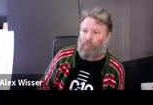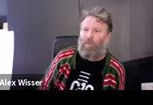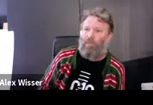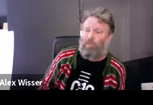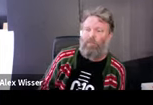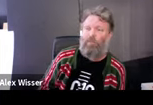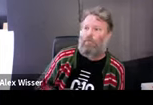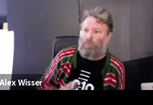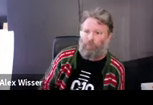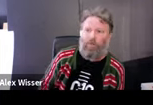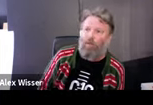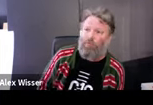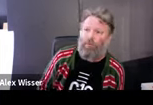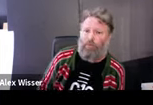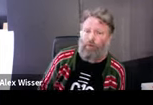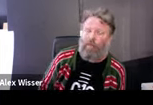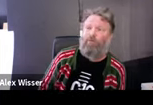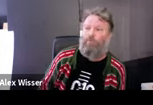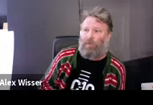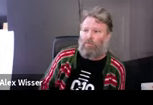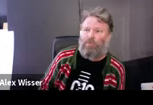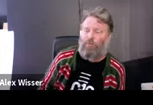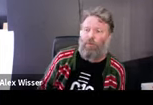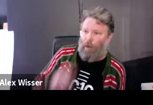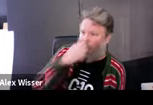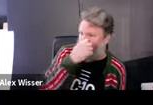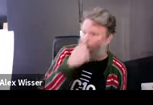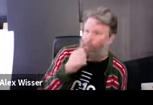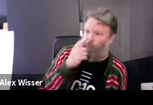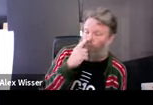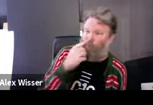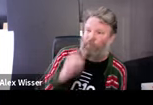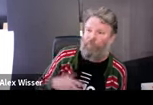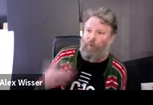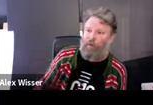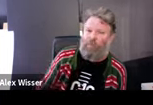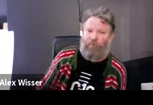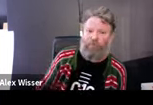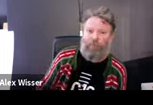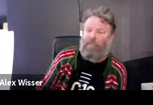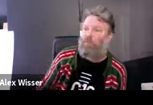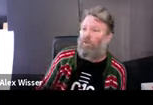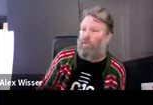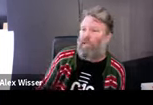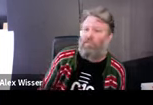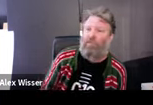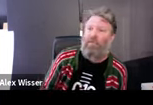challenging perceptions, for creating reflections, for making communication.